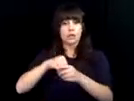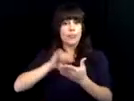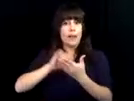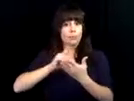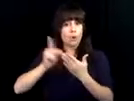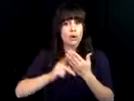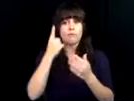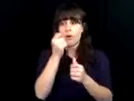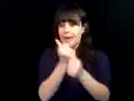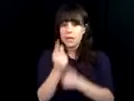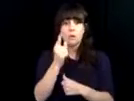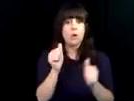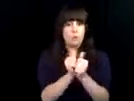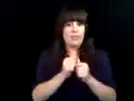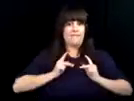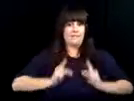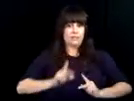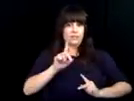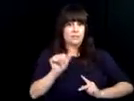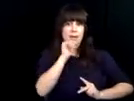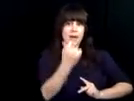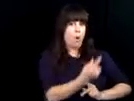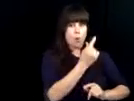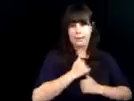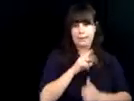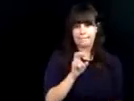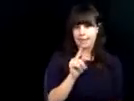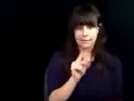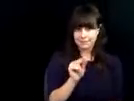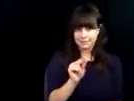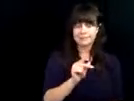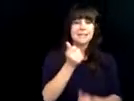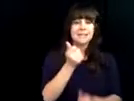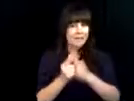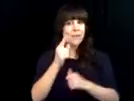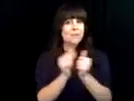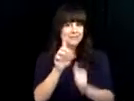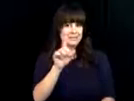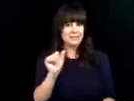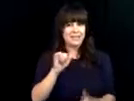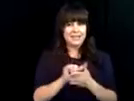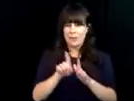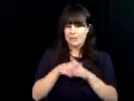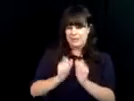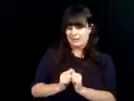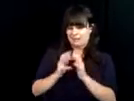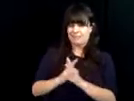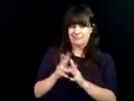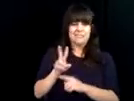1920 Congress expanded the veterans' program to include anyone with a physical disability not just veterans.